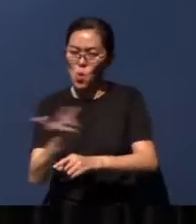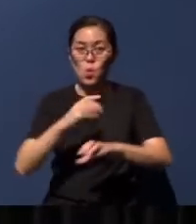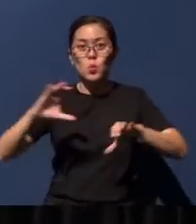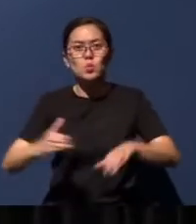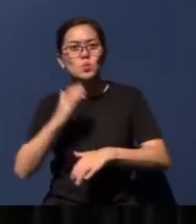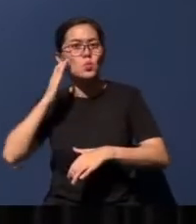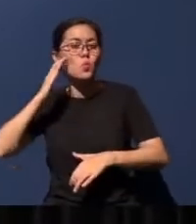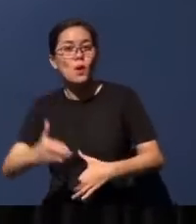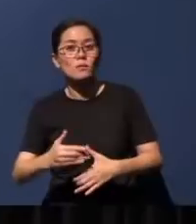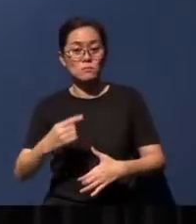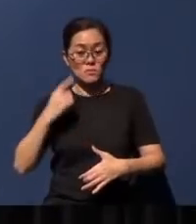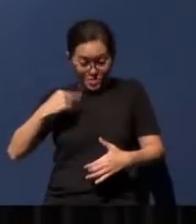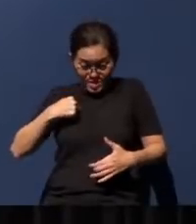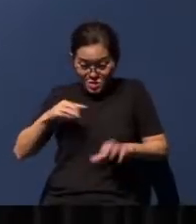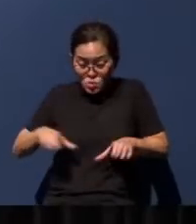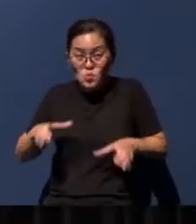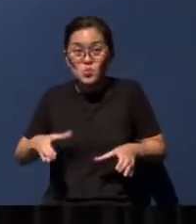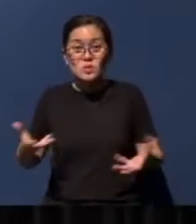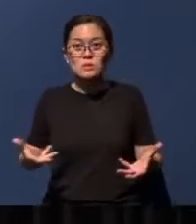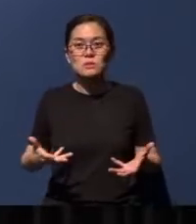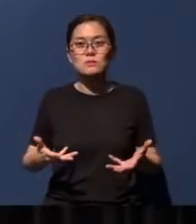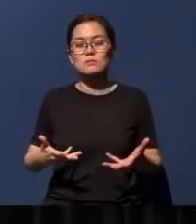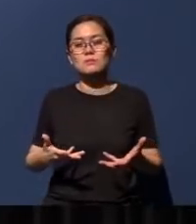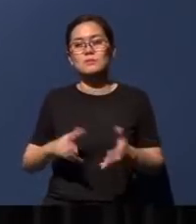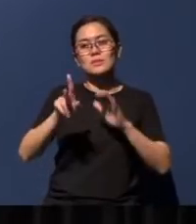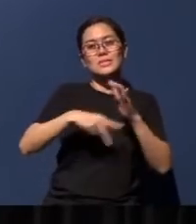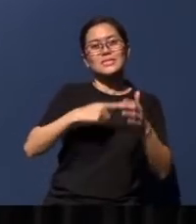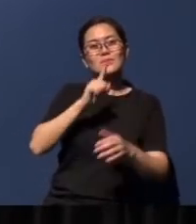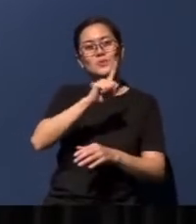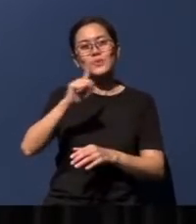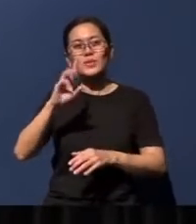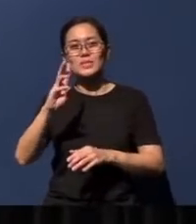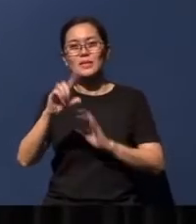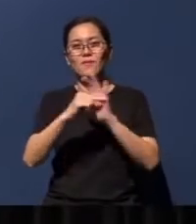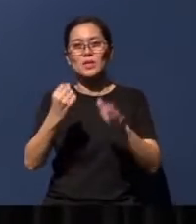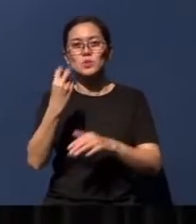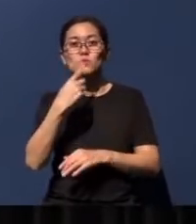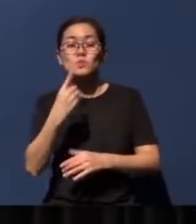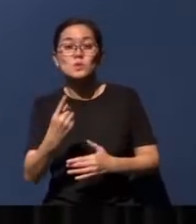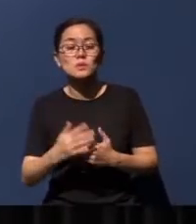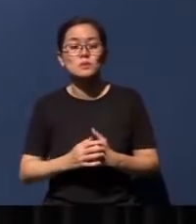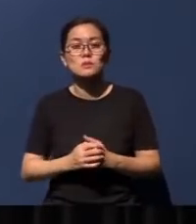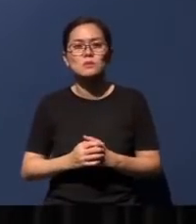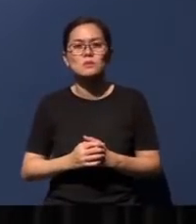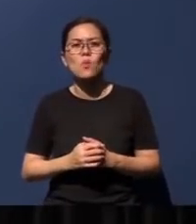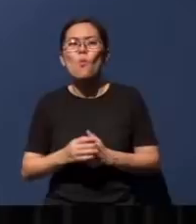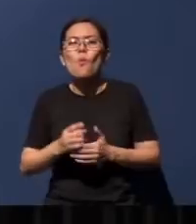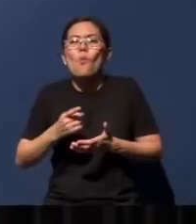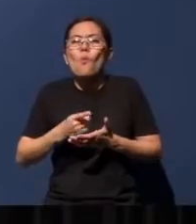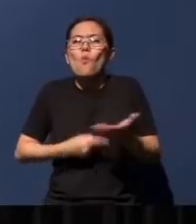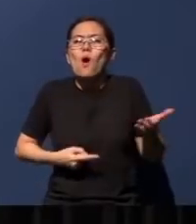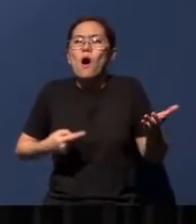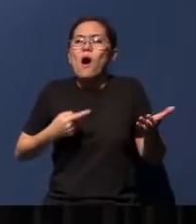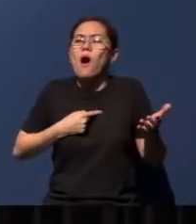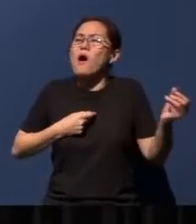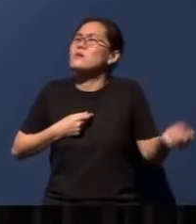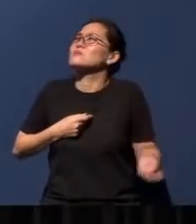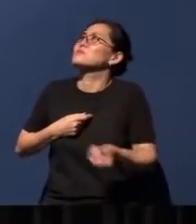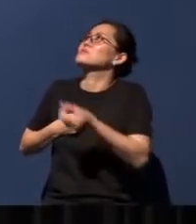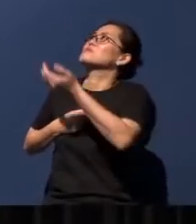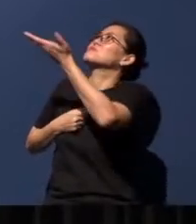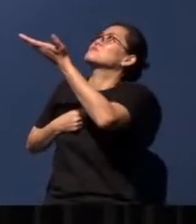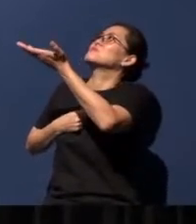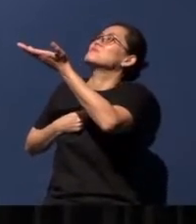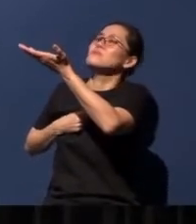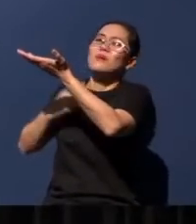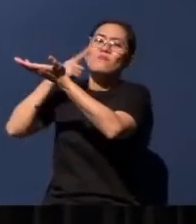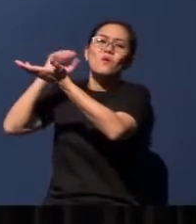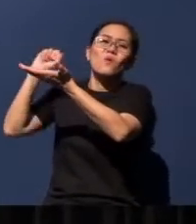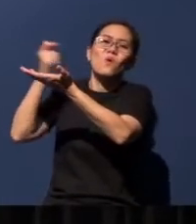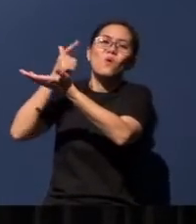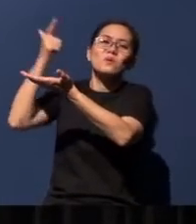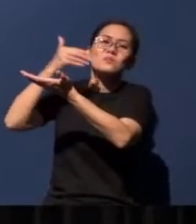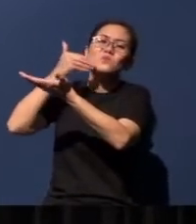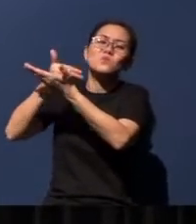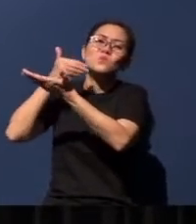for me? Psalms 116:12 says this: What shall I return to the Lord for all His goodness to me?